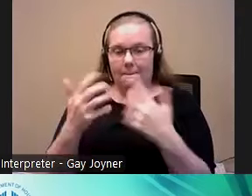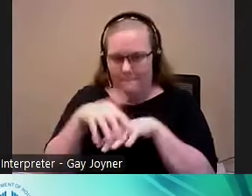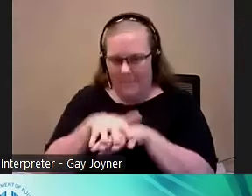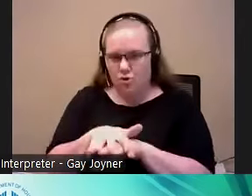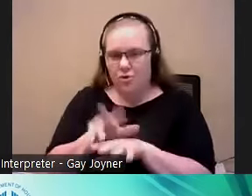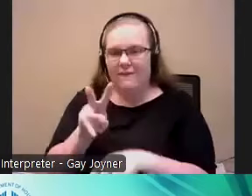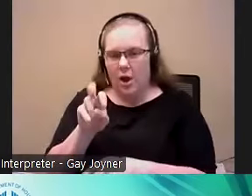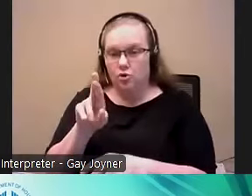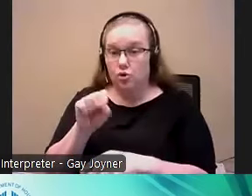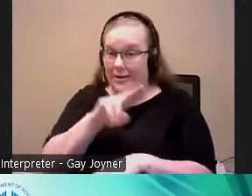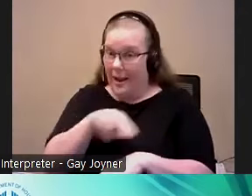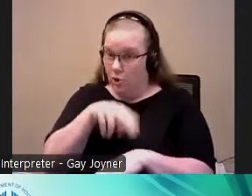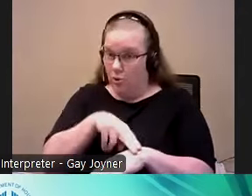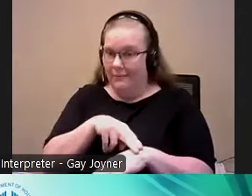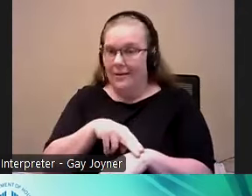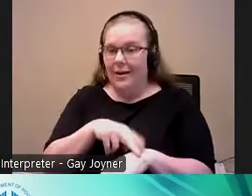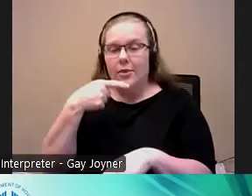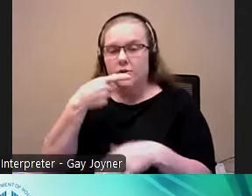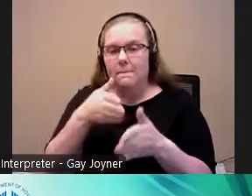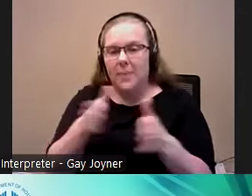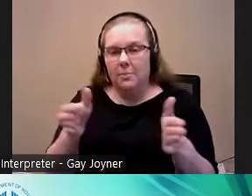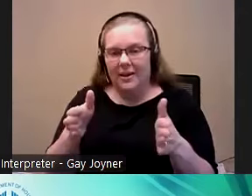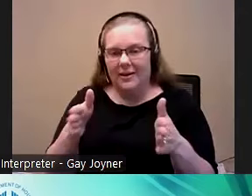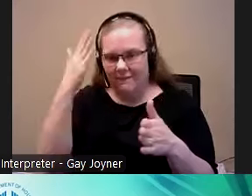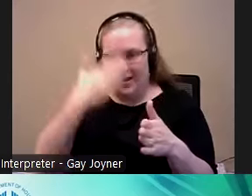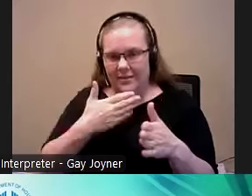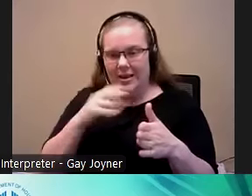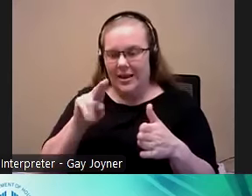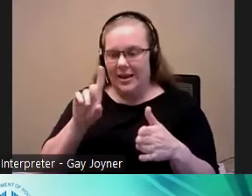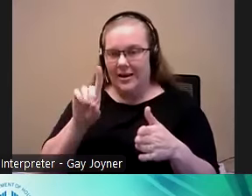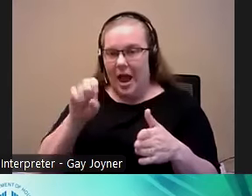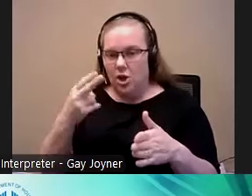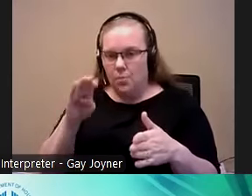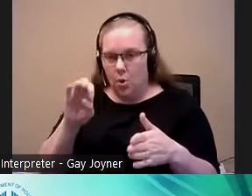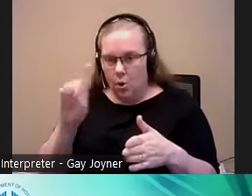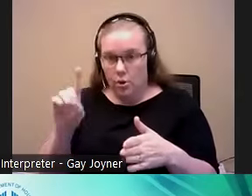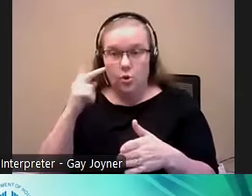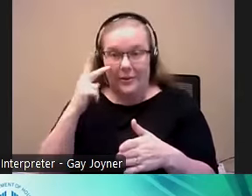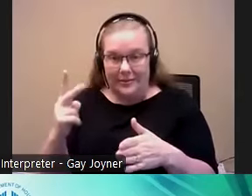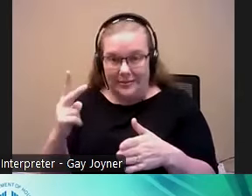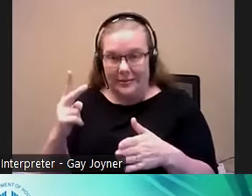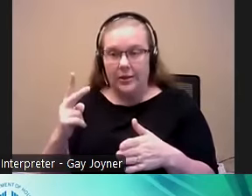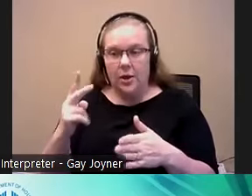And there is a public facing dashboard you can look at to see what percentage of any voucher